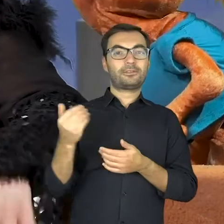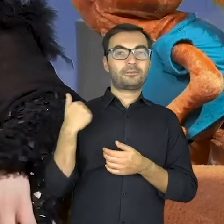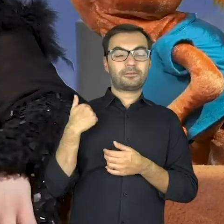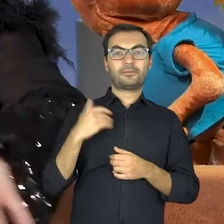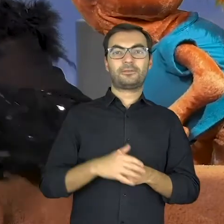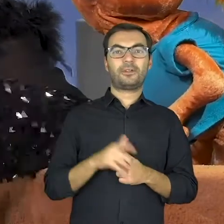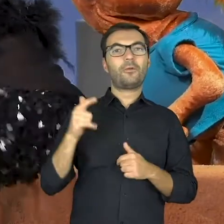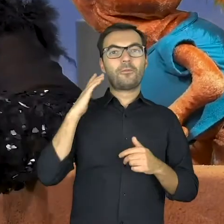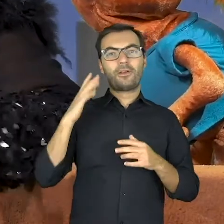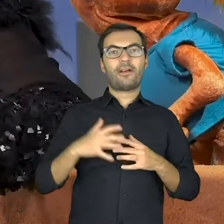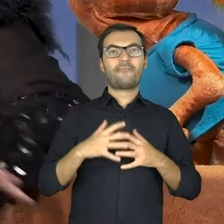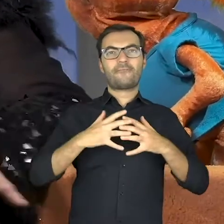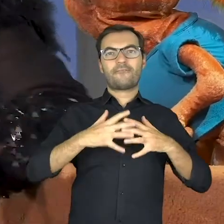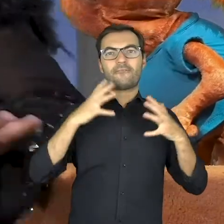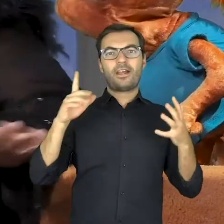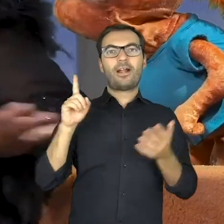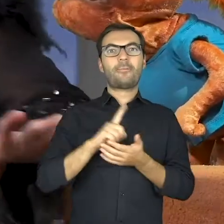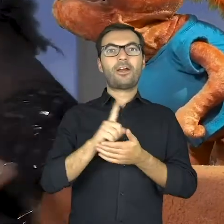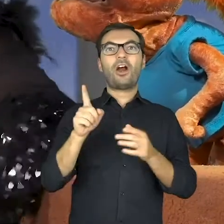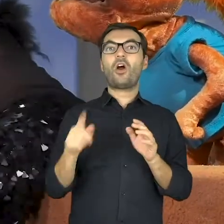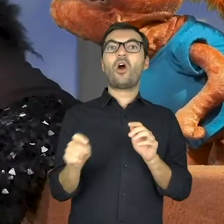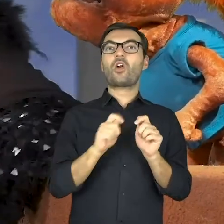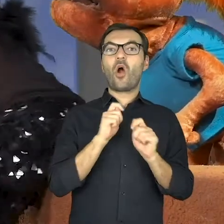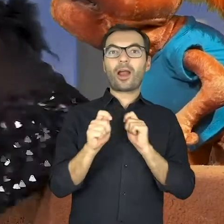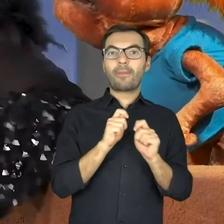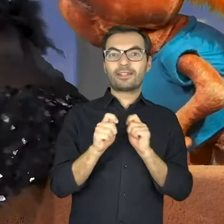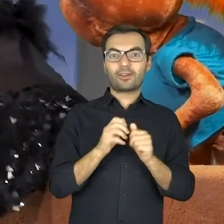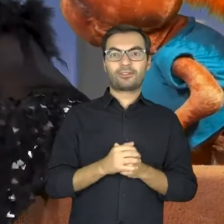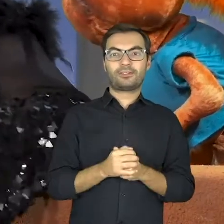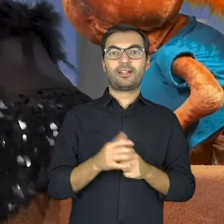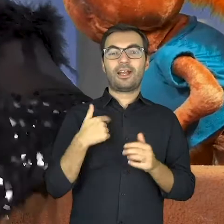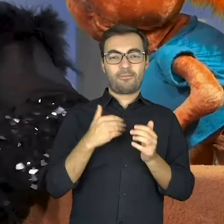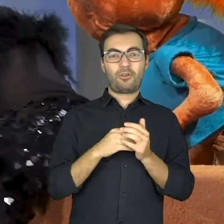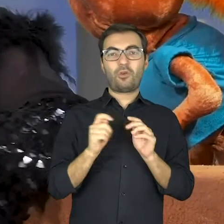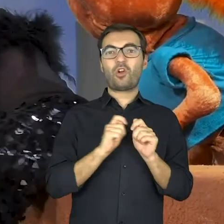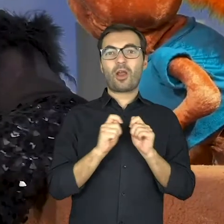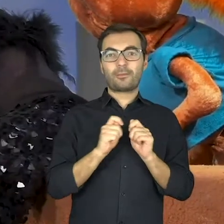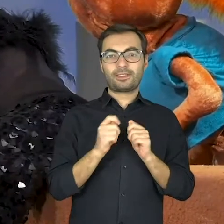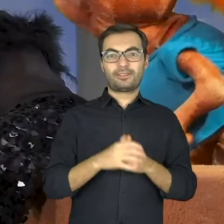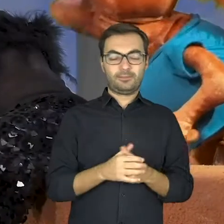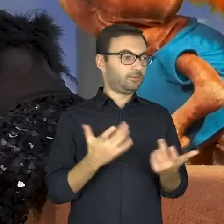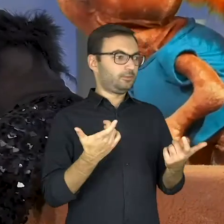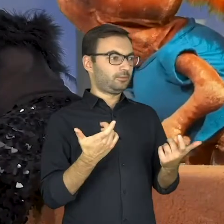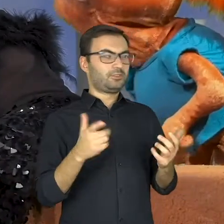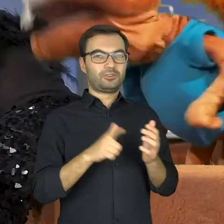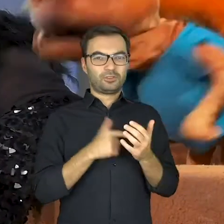The-Great-Tutor-Mouse who’s living here. Actually, I need someone like her… What?!